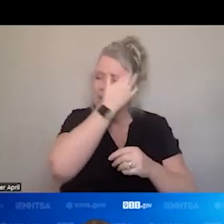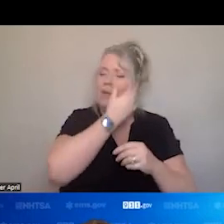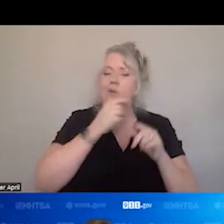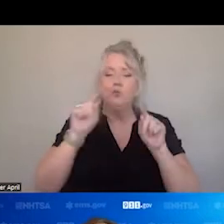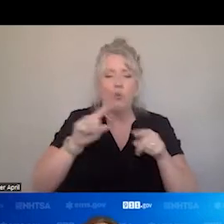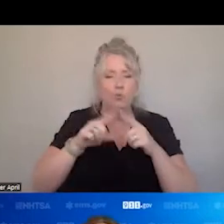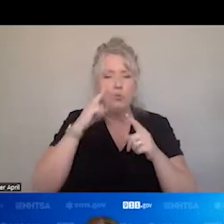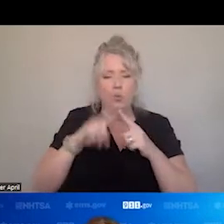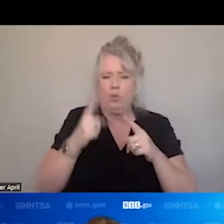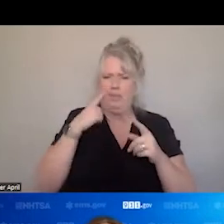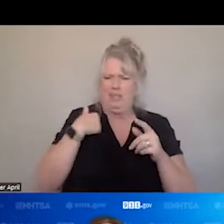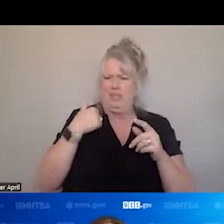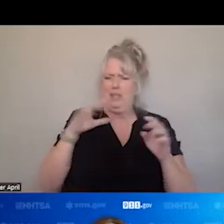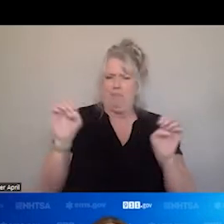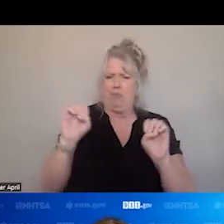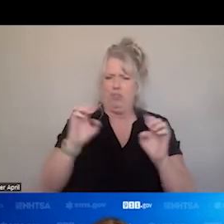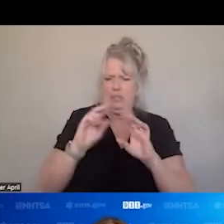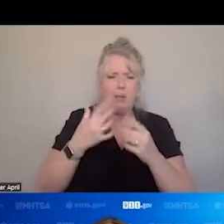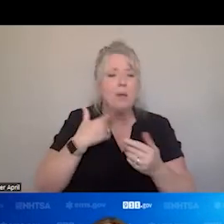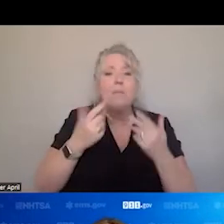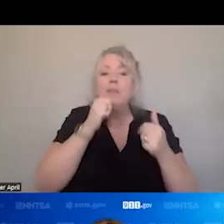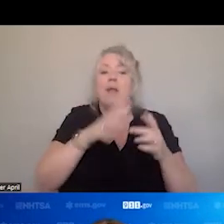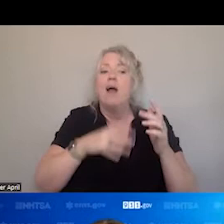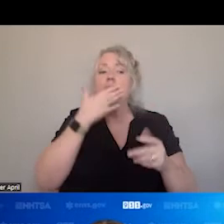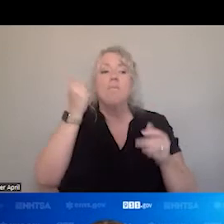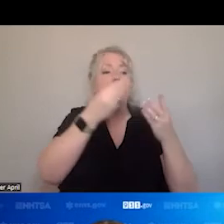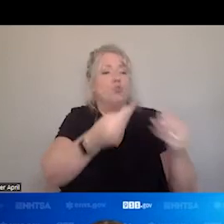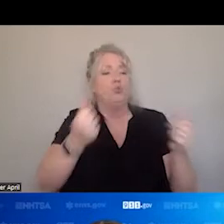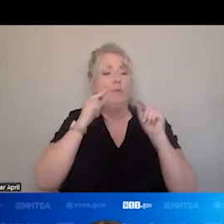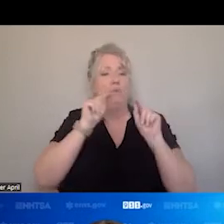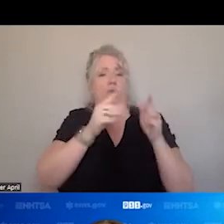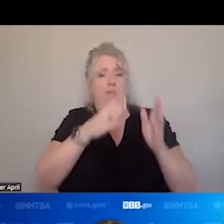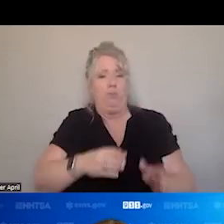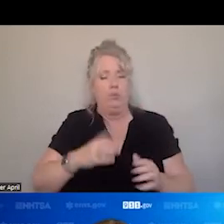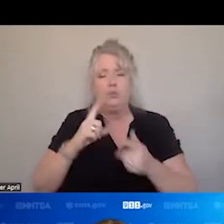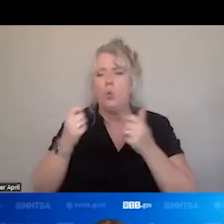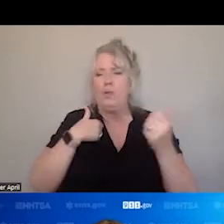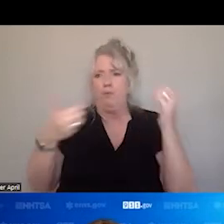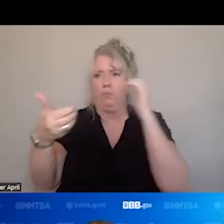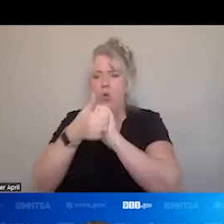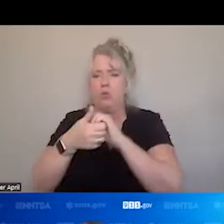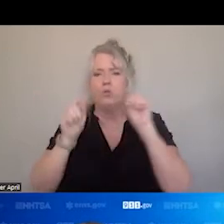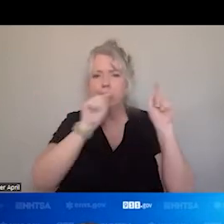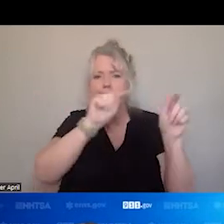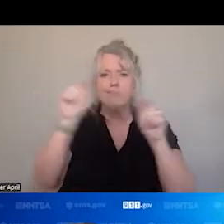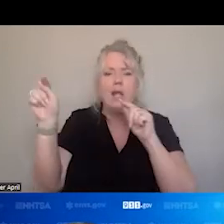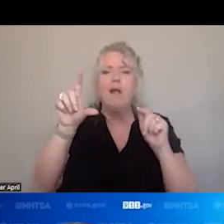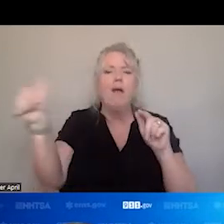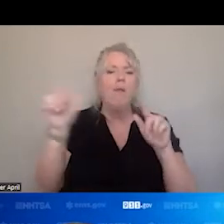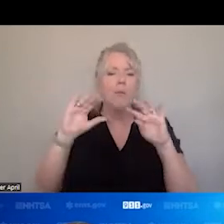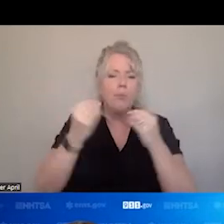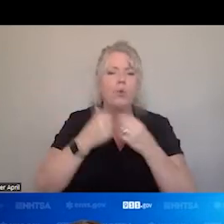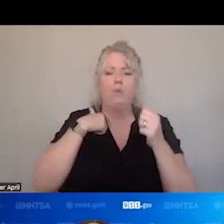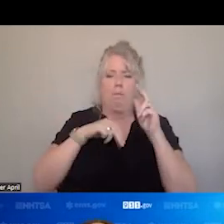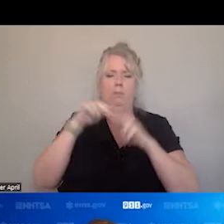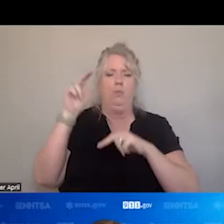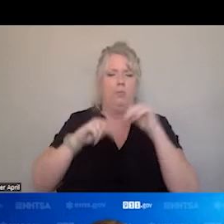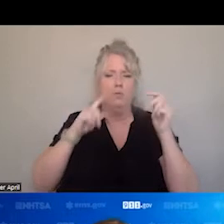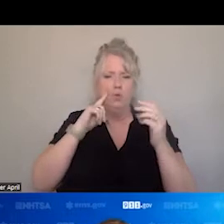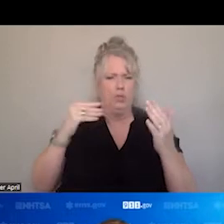THAT MIGHT NOT BE THE BEST SOLUTION FOR THEM. WE NEED TO PARTNER, TO MAKE SURE THAT WE ARE ENGAGED.